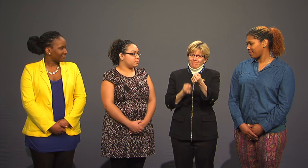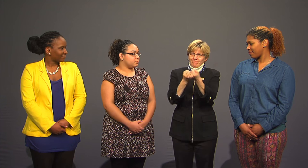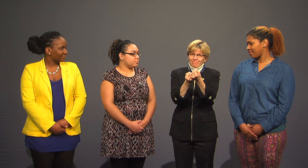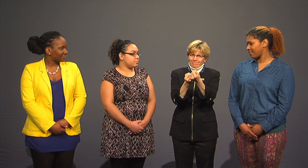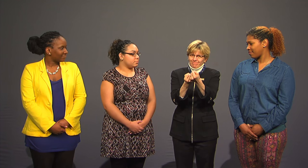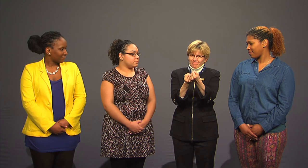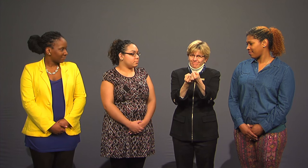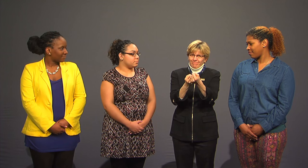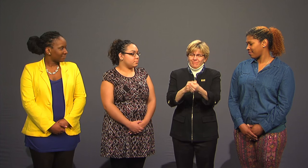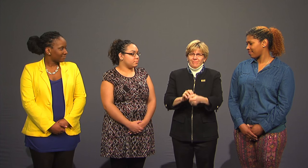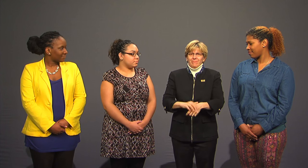I wholly supported this.